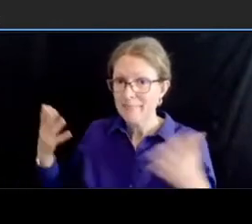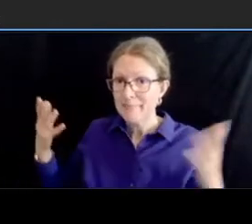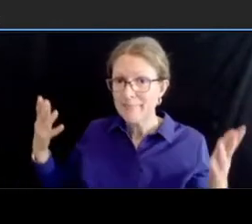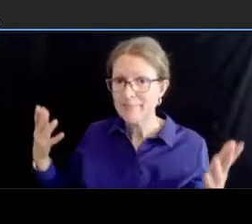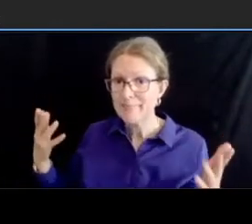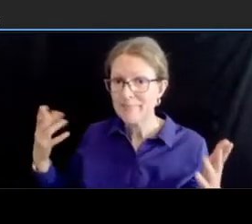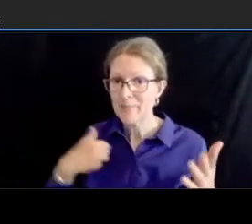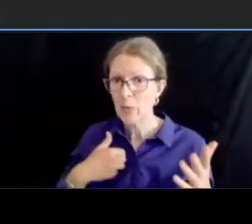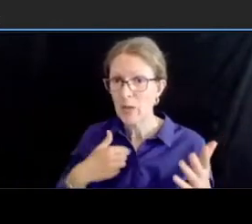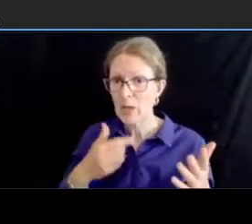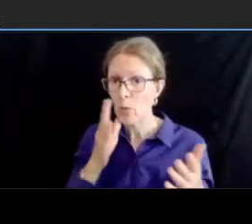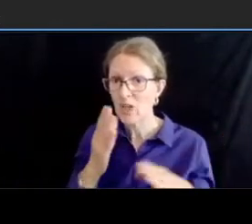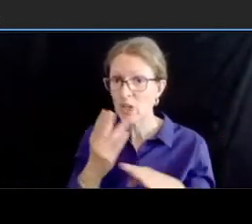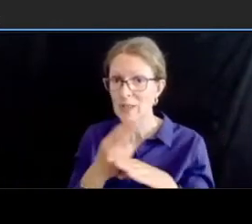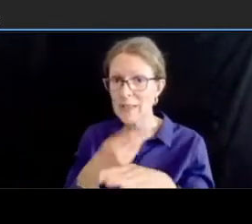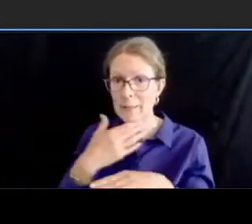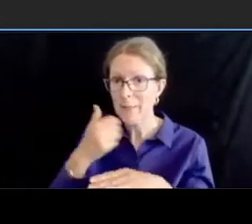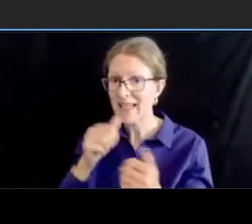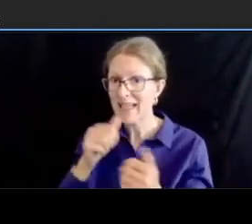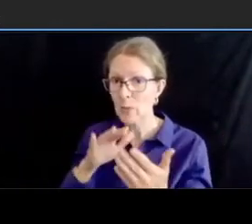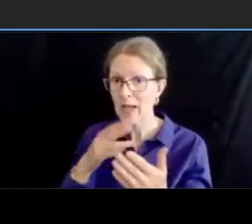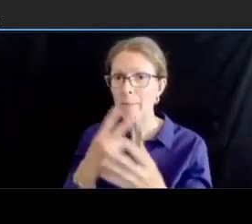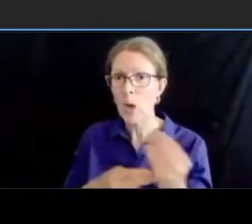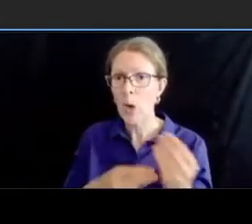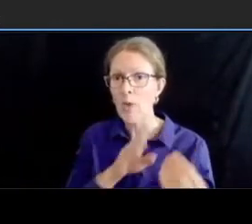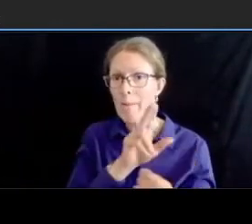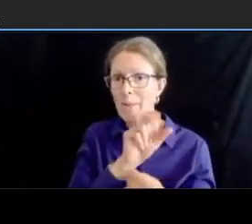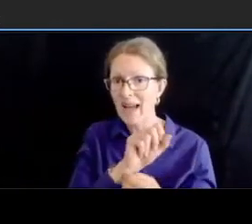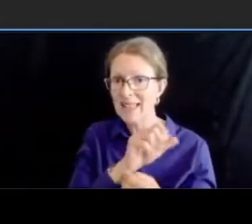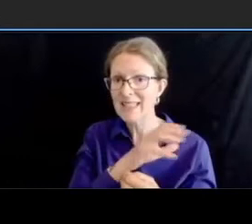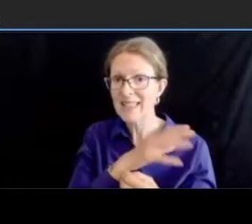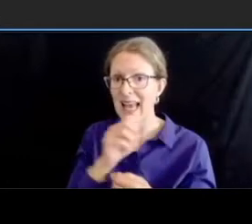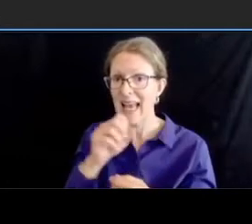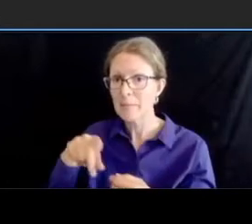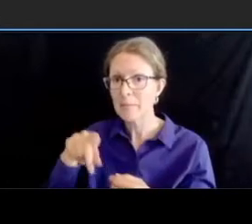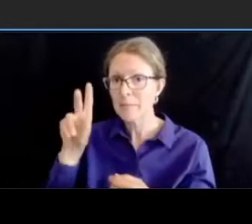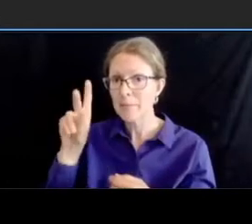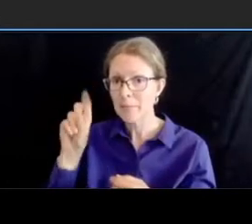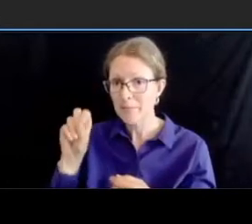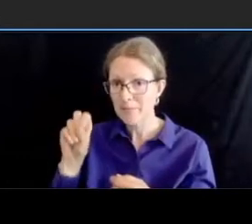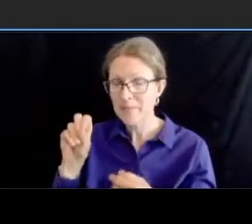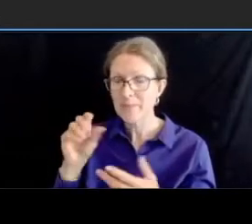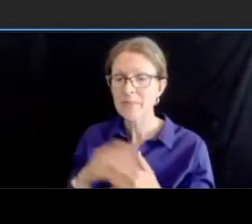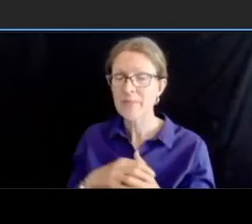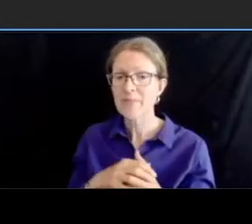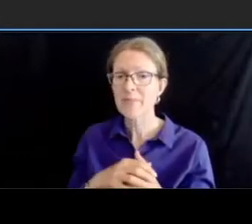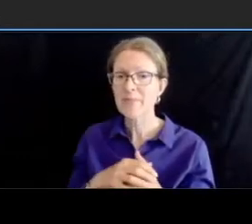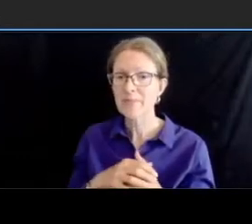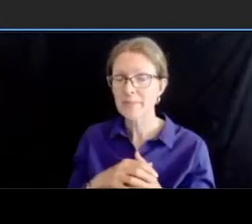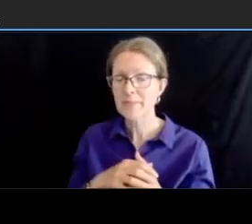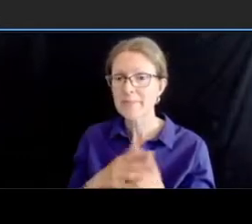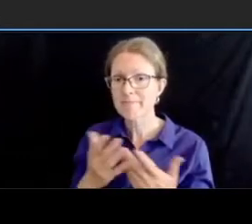in the current um concept uh thanks lauren and one other comment uh we did work with the zoo